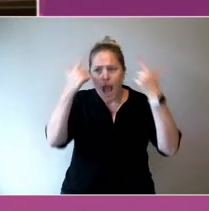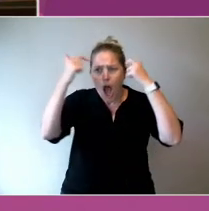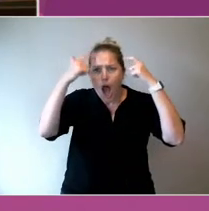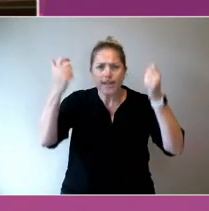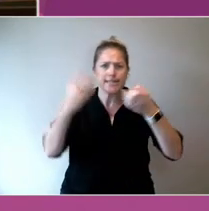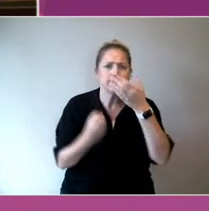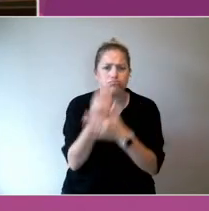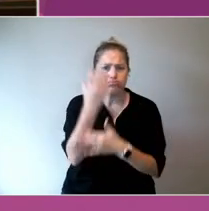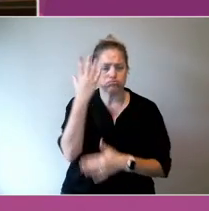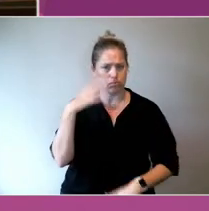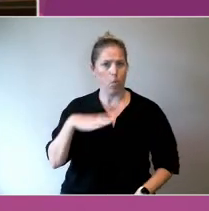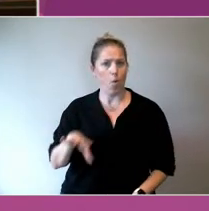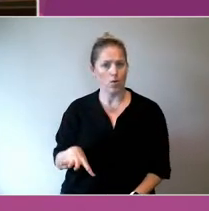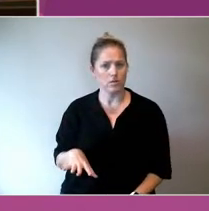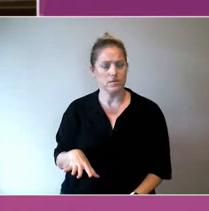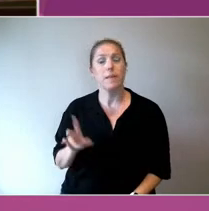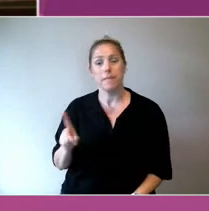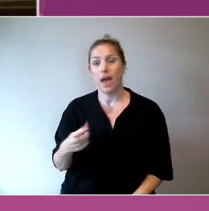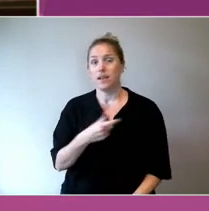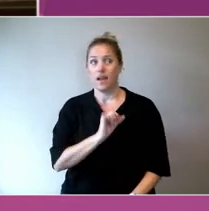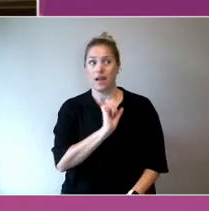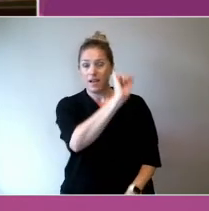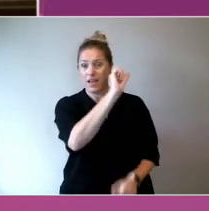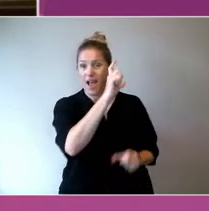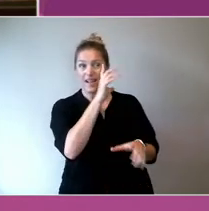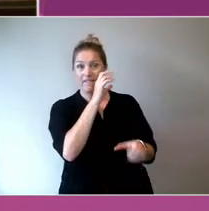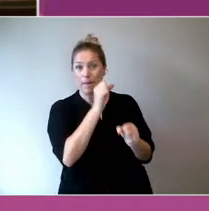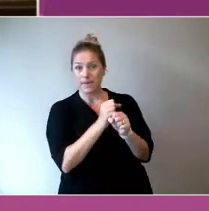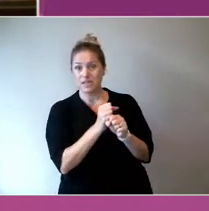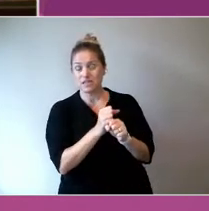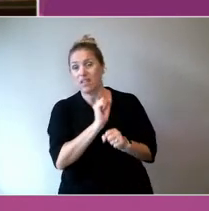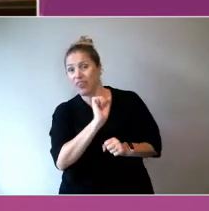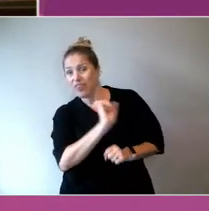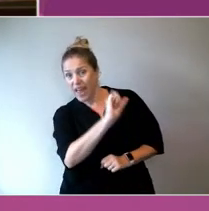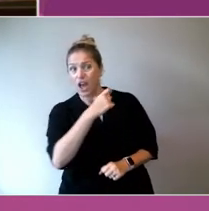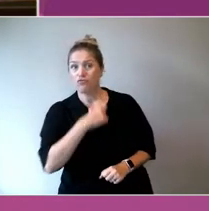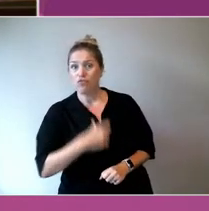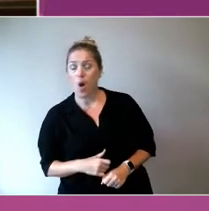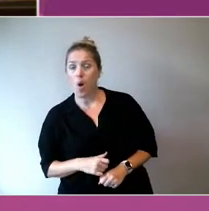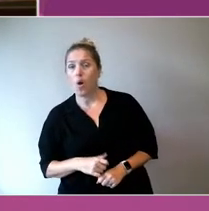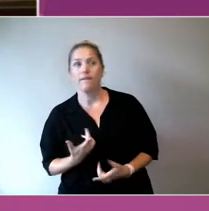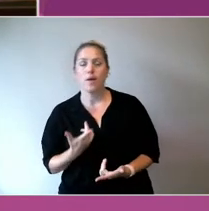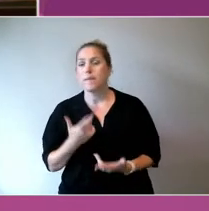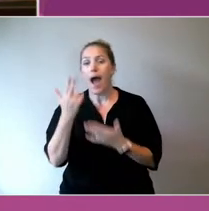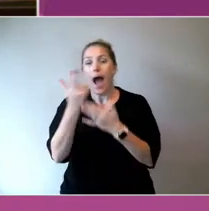but there's a role of government, whether that be from an arts perspective or a health